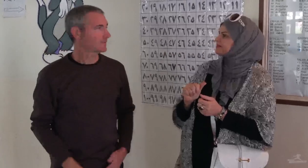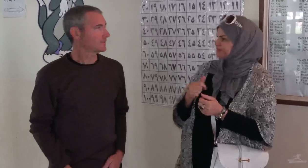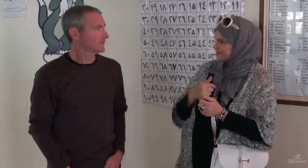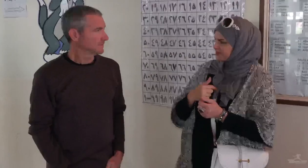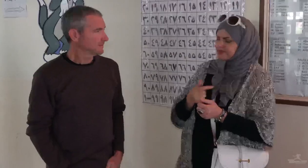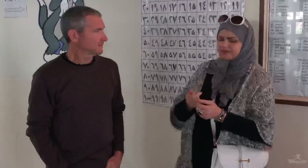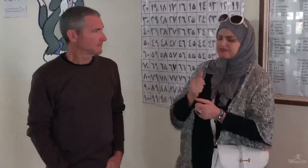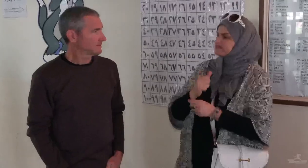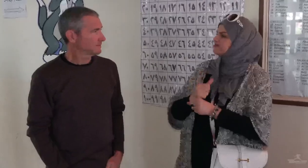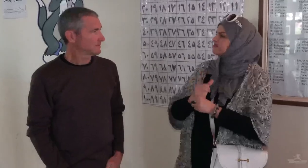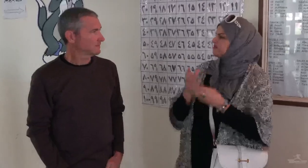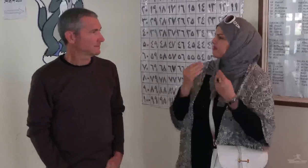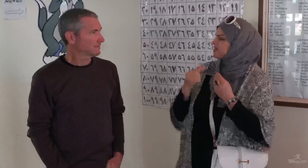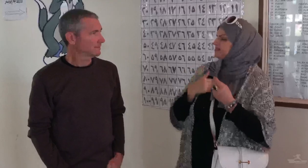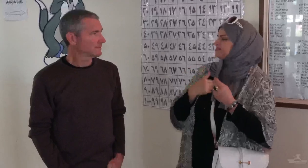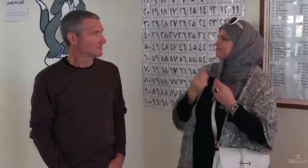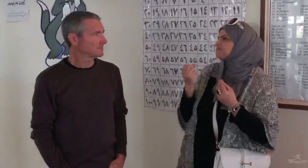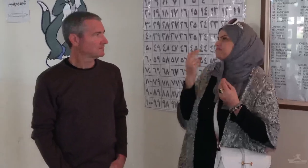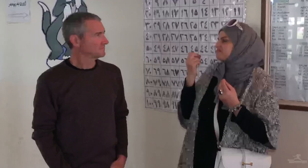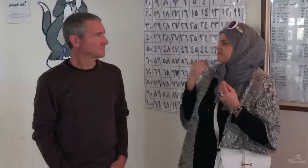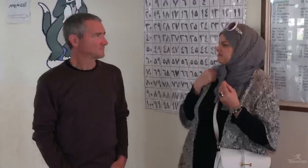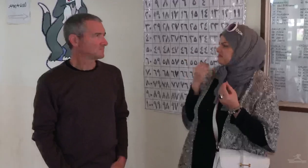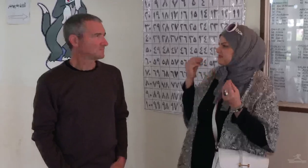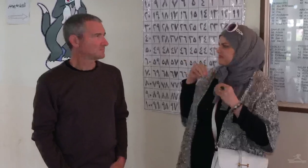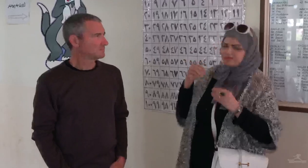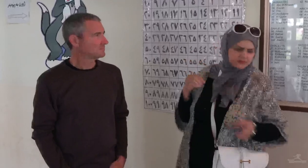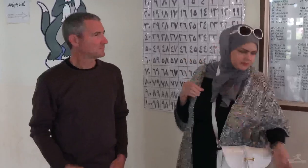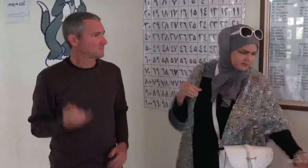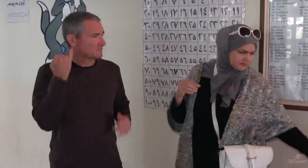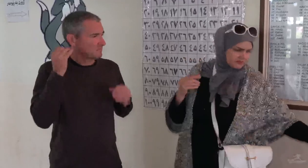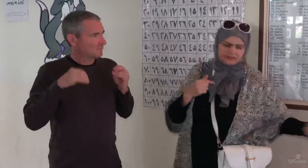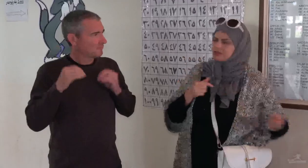I design my own ideas and sew them.